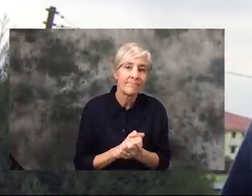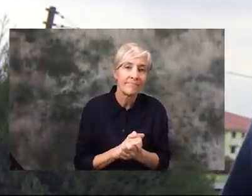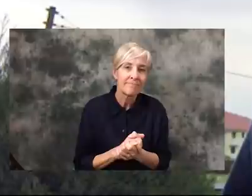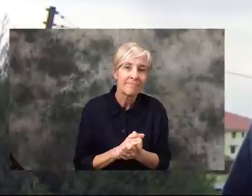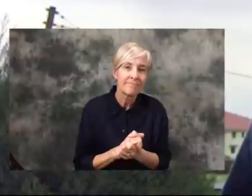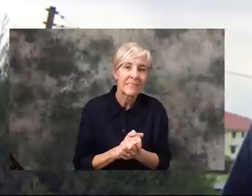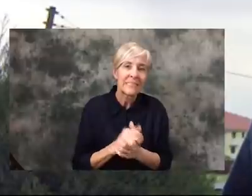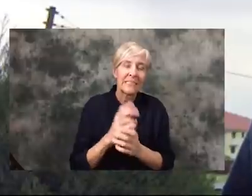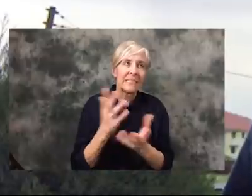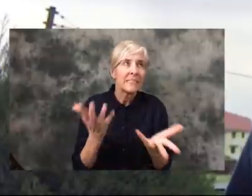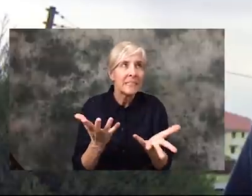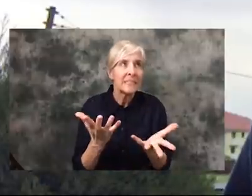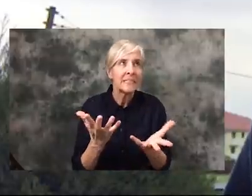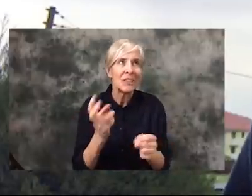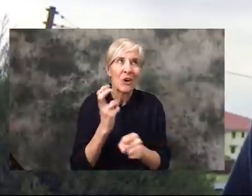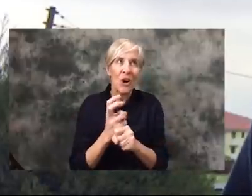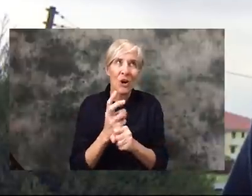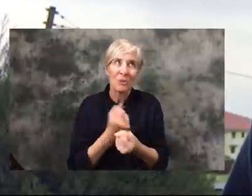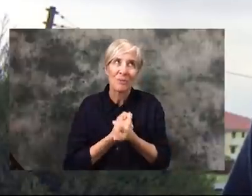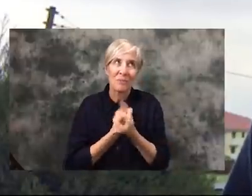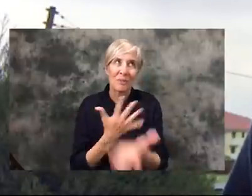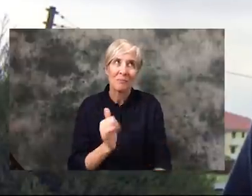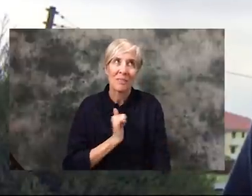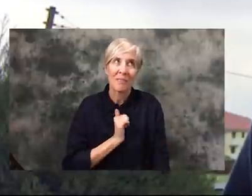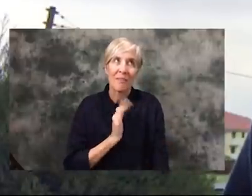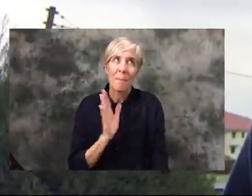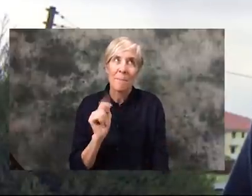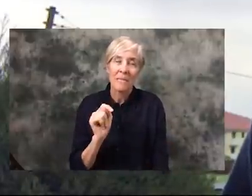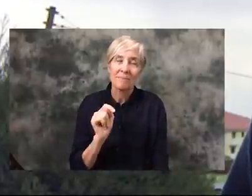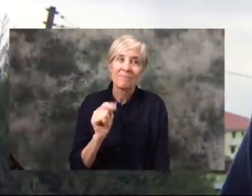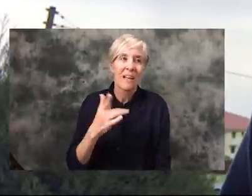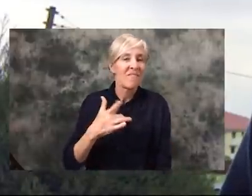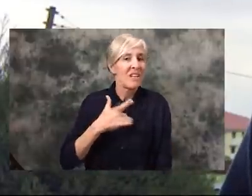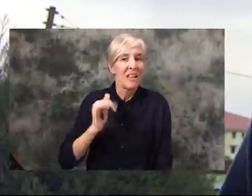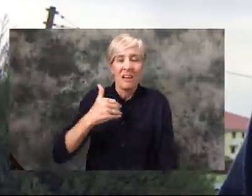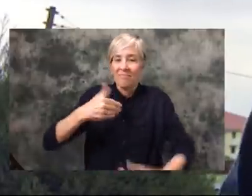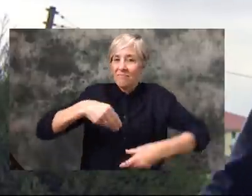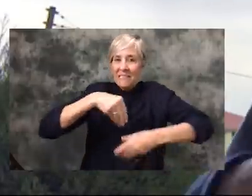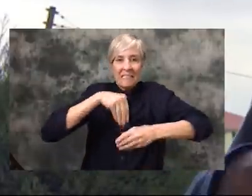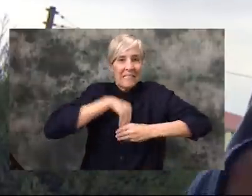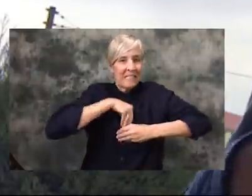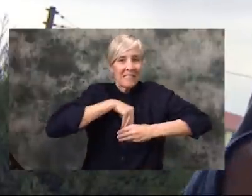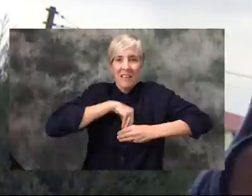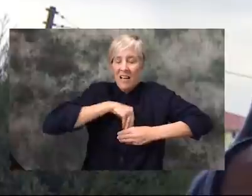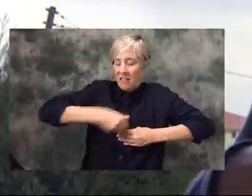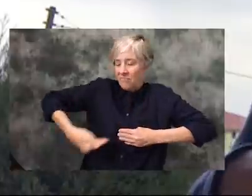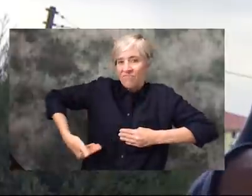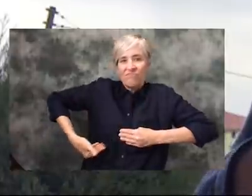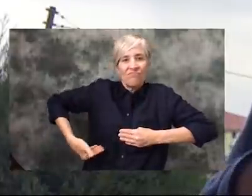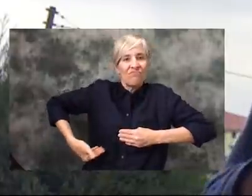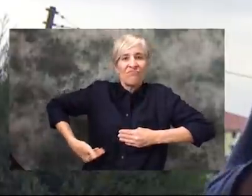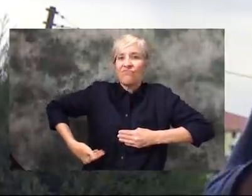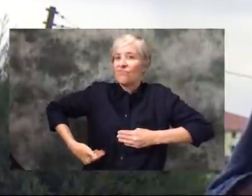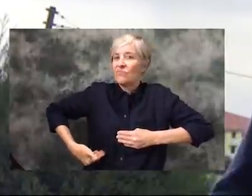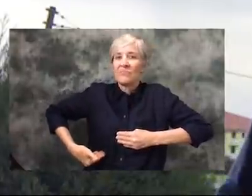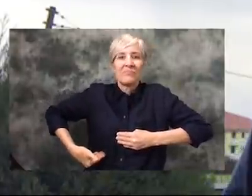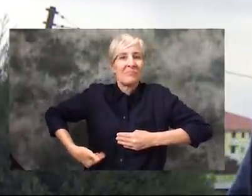It's very it's very hard to say it but, There's this latent feeling in me that I